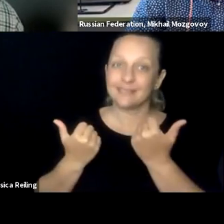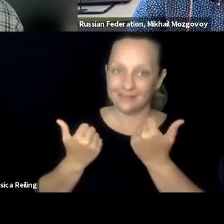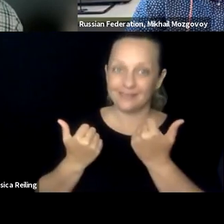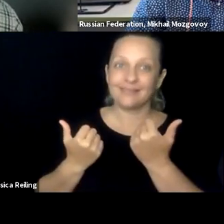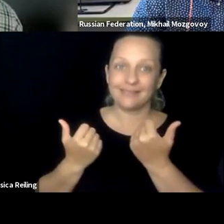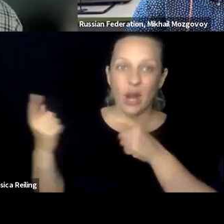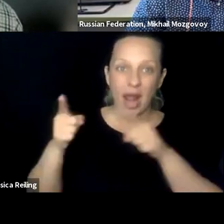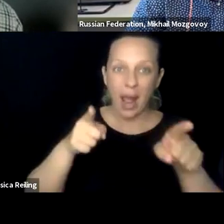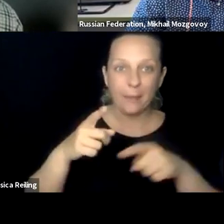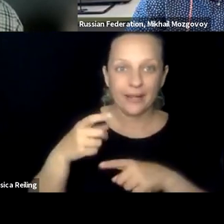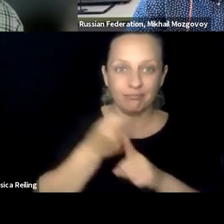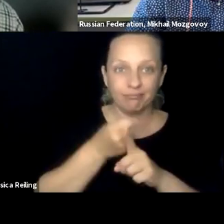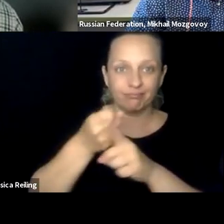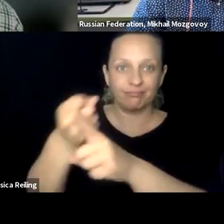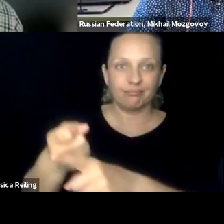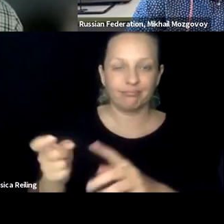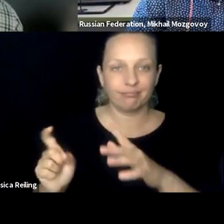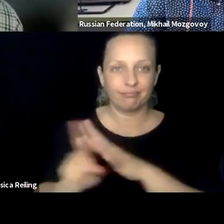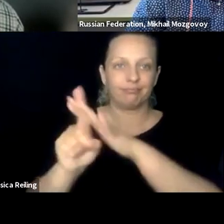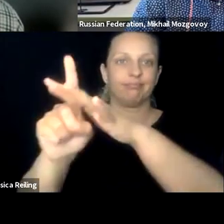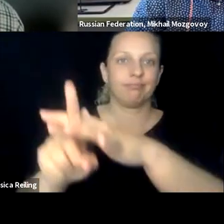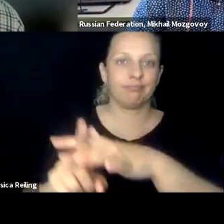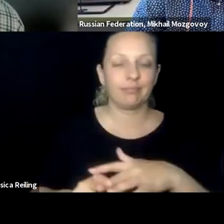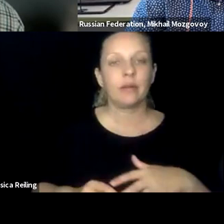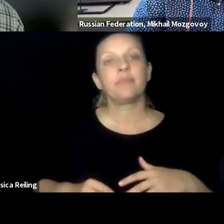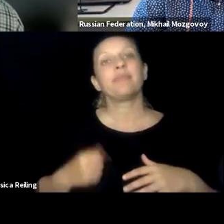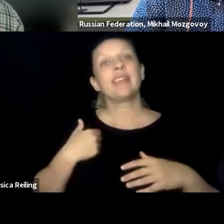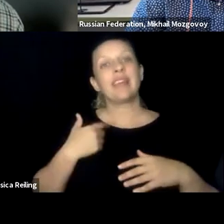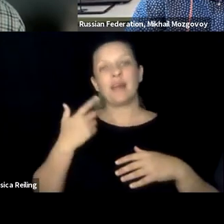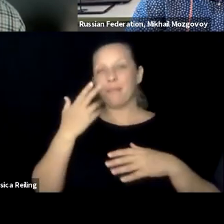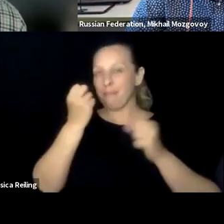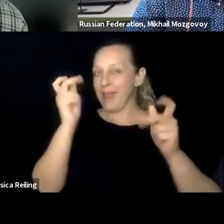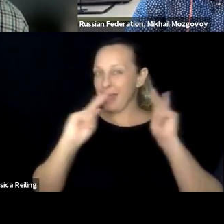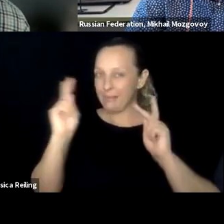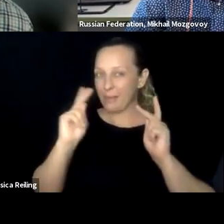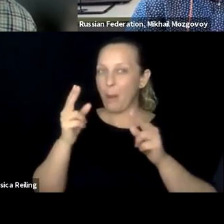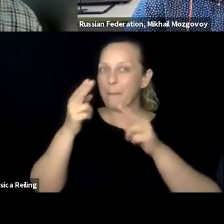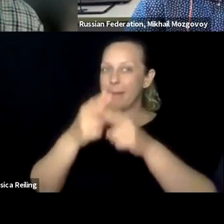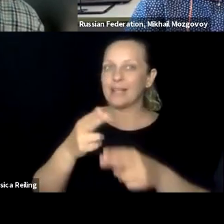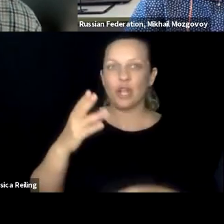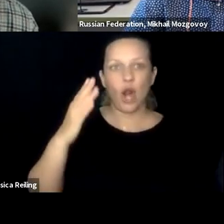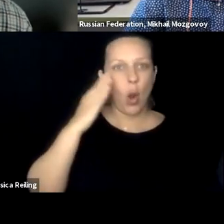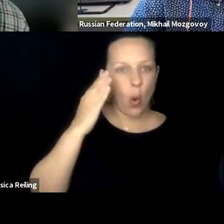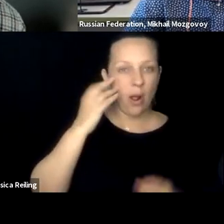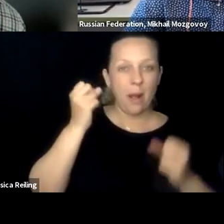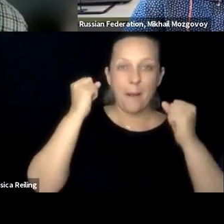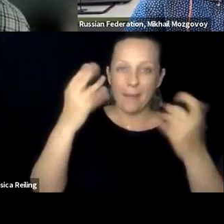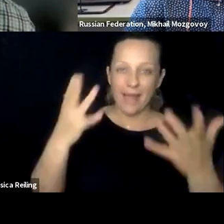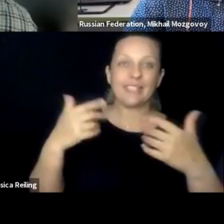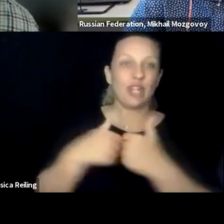you on the panel to consider challenges which are coming along. As mentioned by